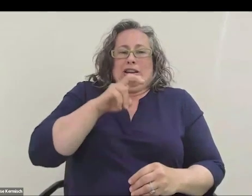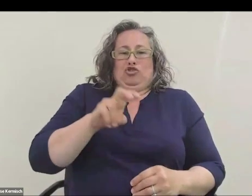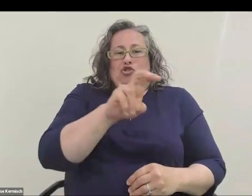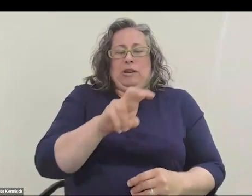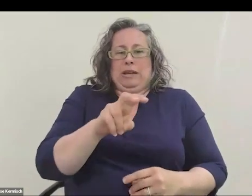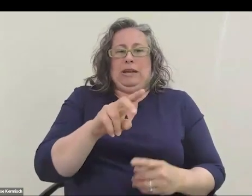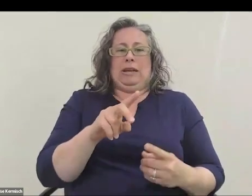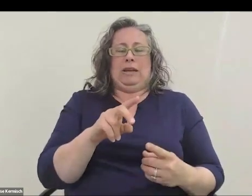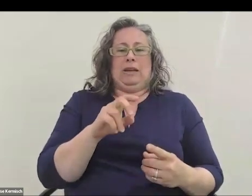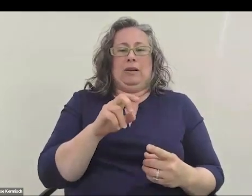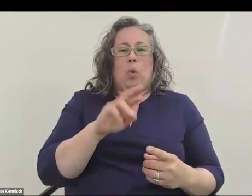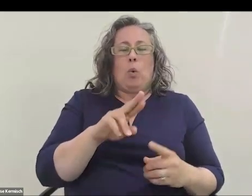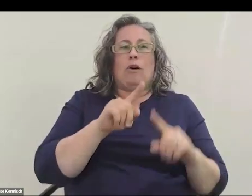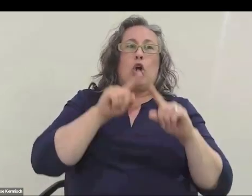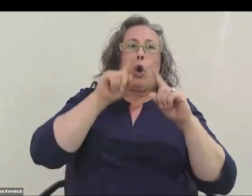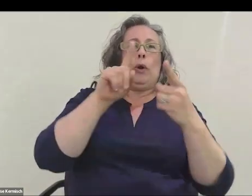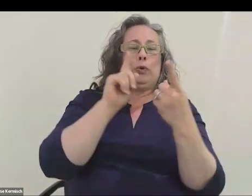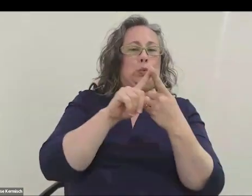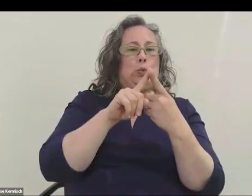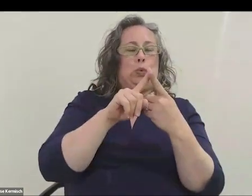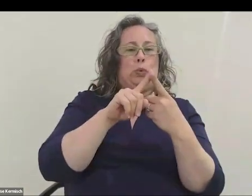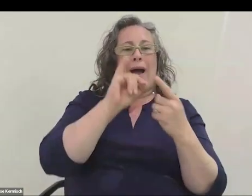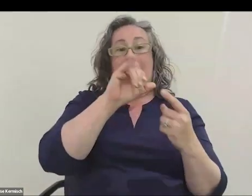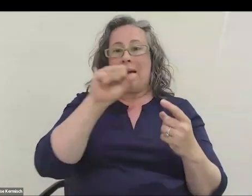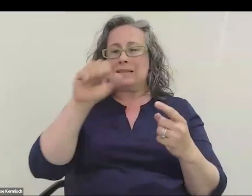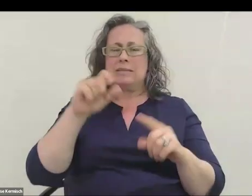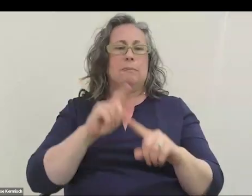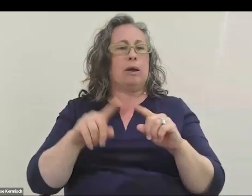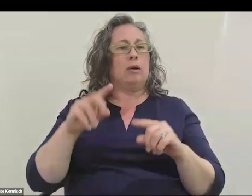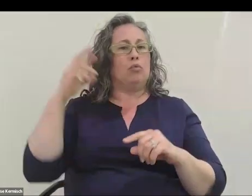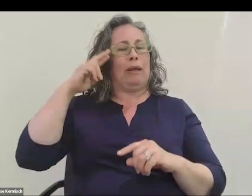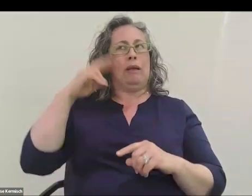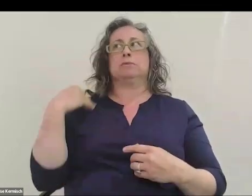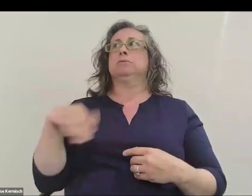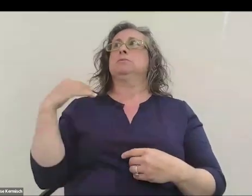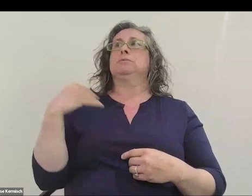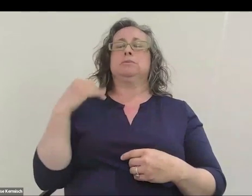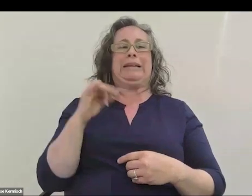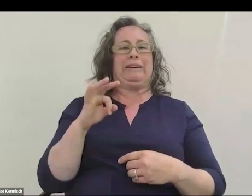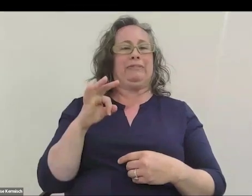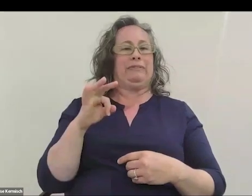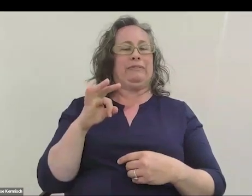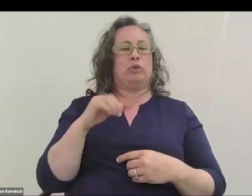or the space shuttle as a pilot and the hero of the day, but actually realizing that if we don't go together,